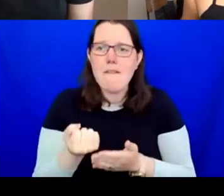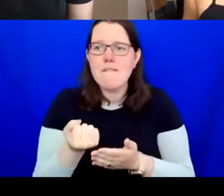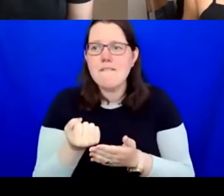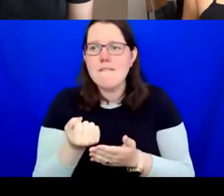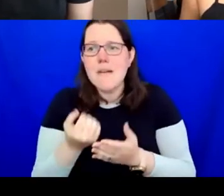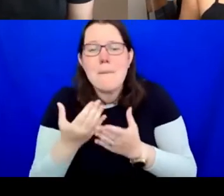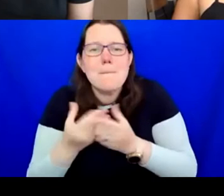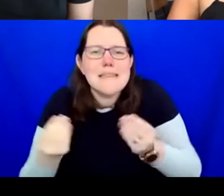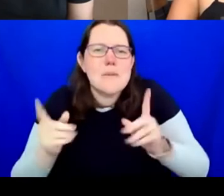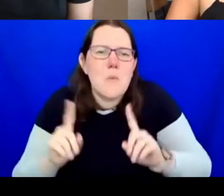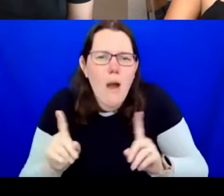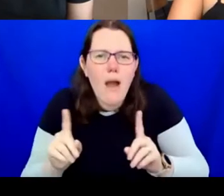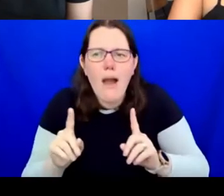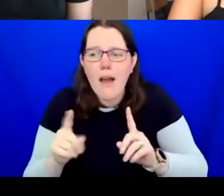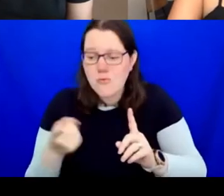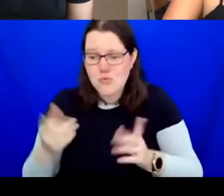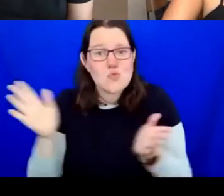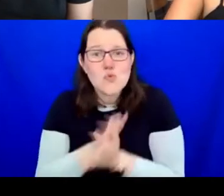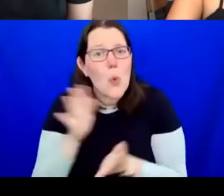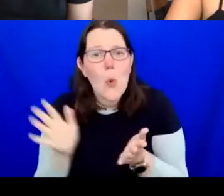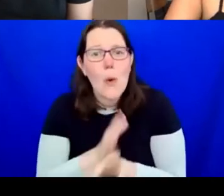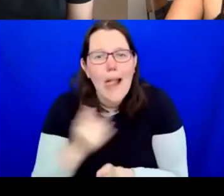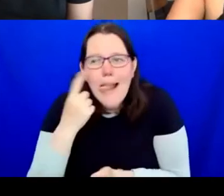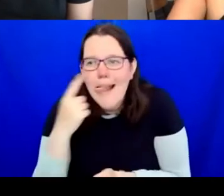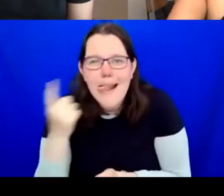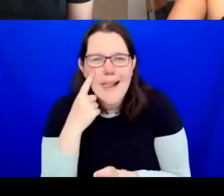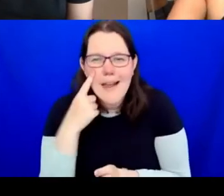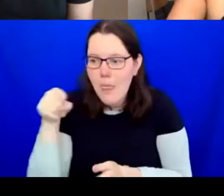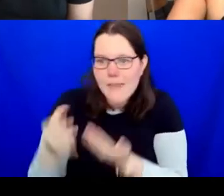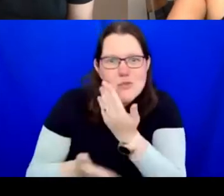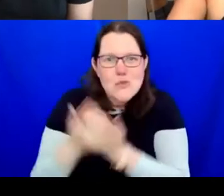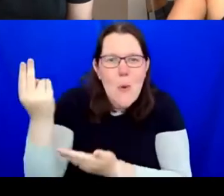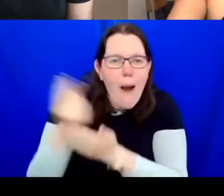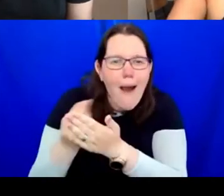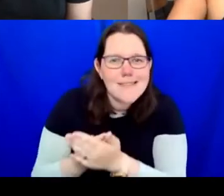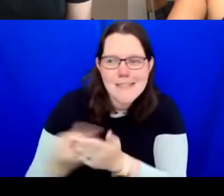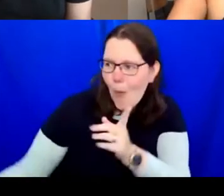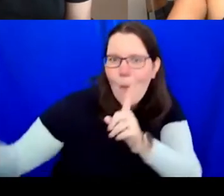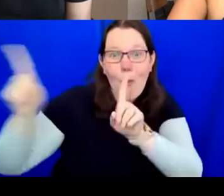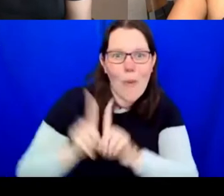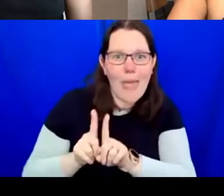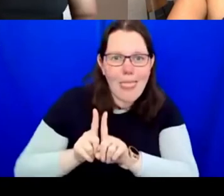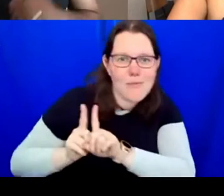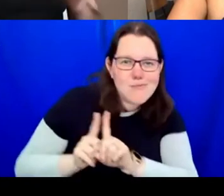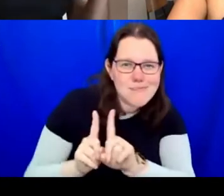those artists on that new journey with you. Don't wait for this important pot of money to arrive.